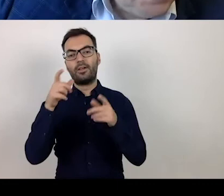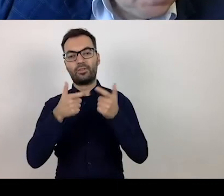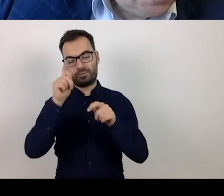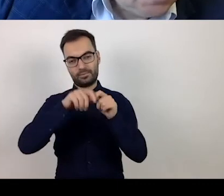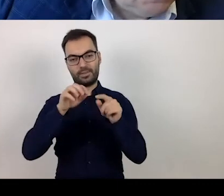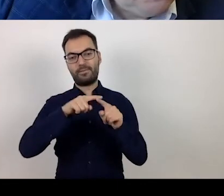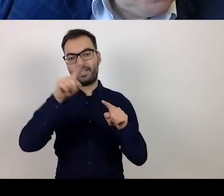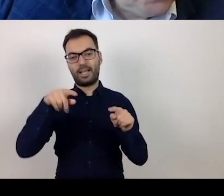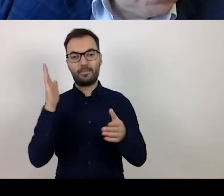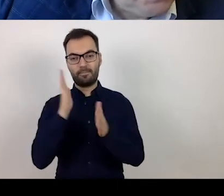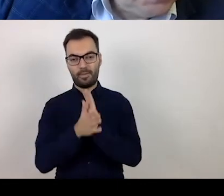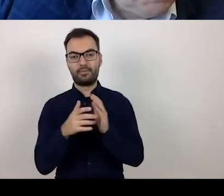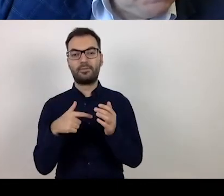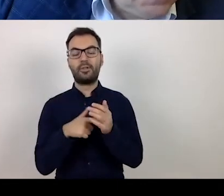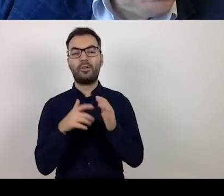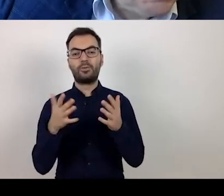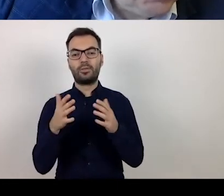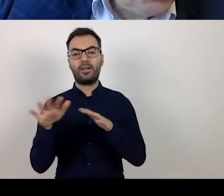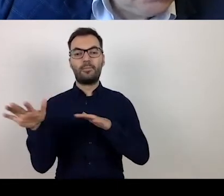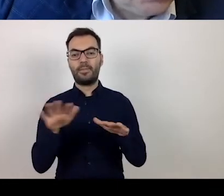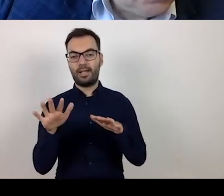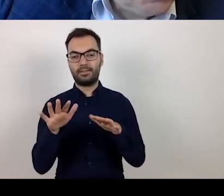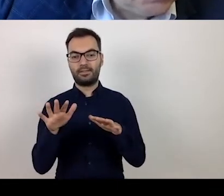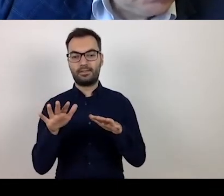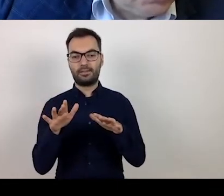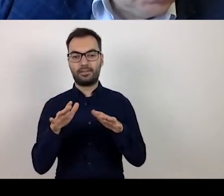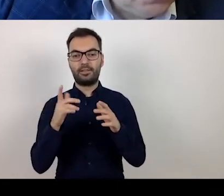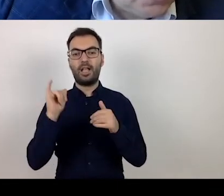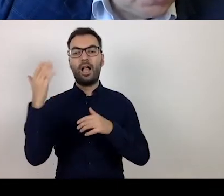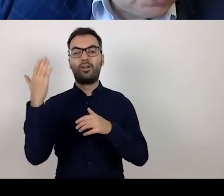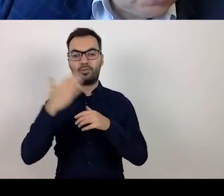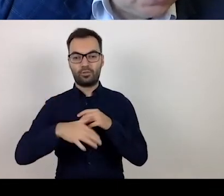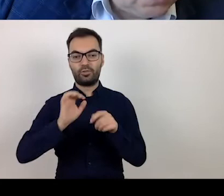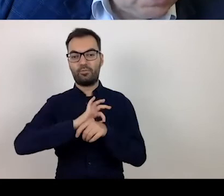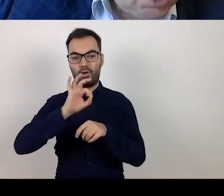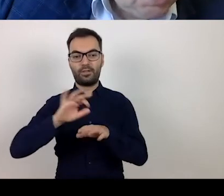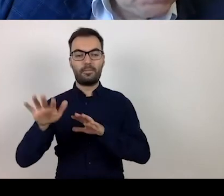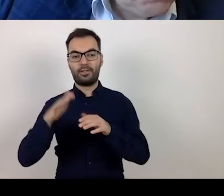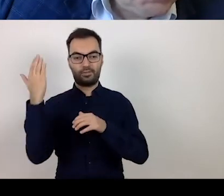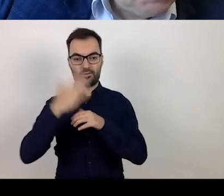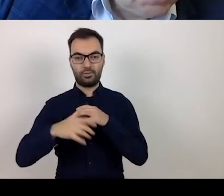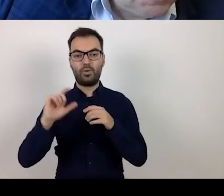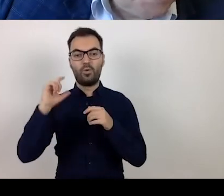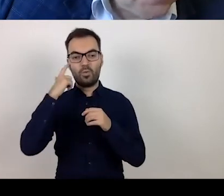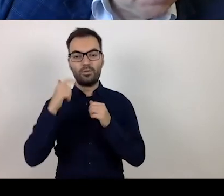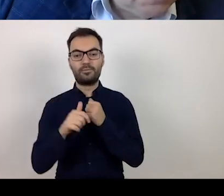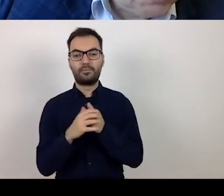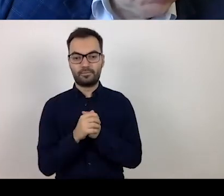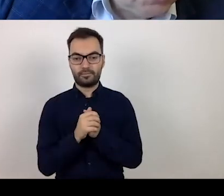for a place that will continue to operate after the project. Primarily, the indicator showing